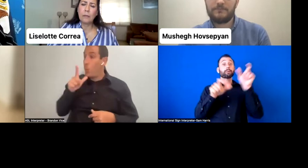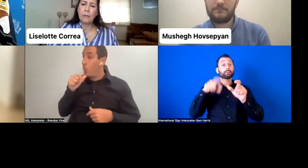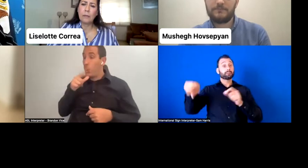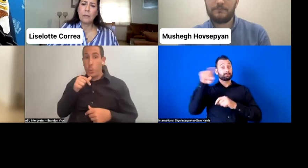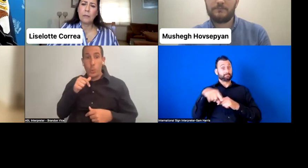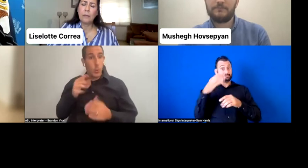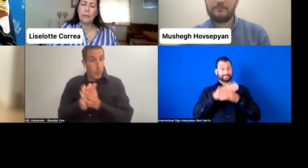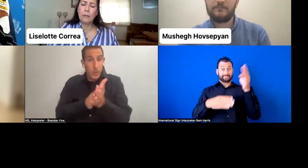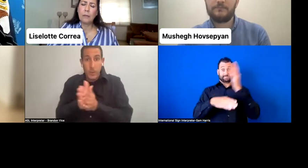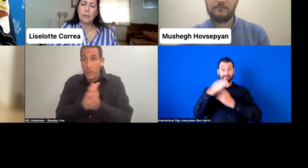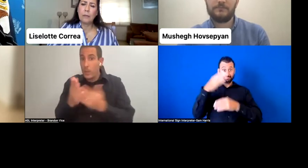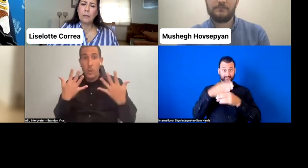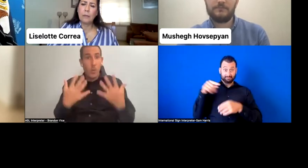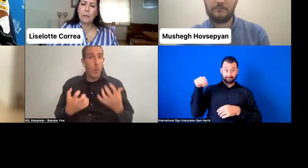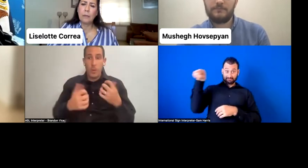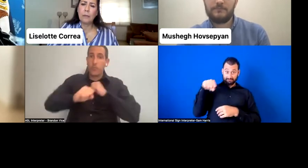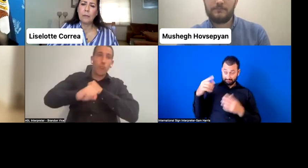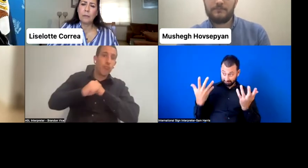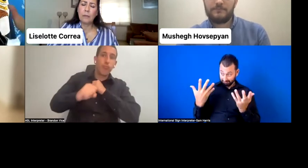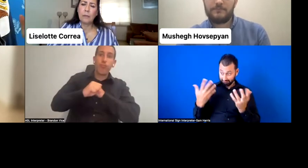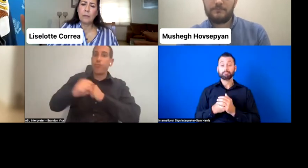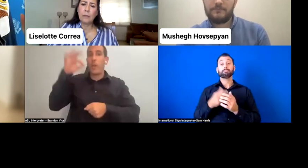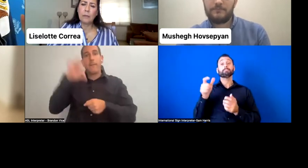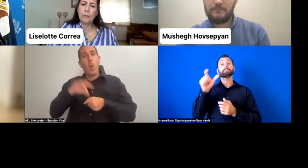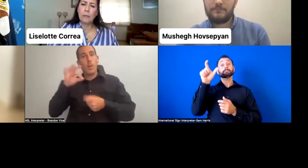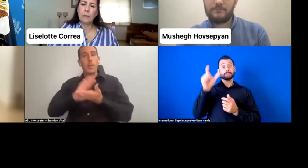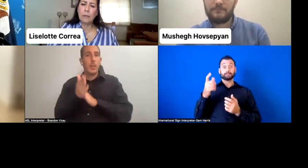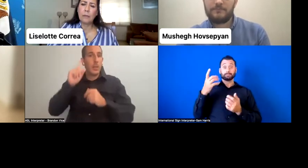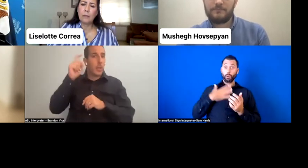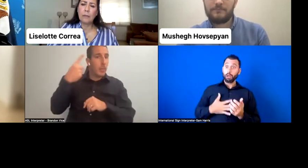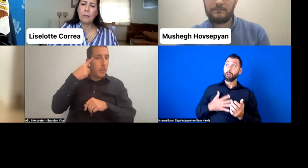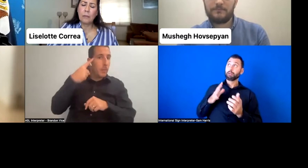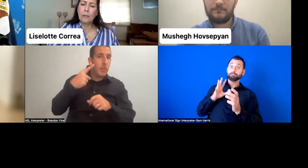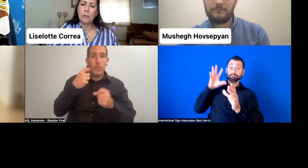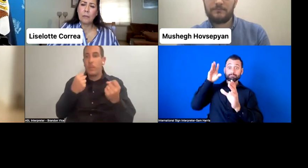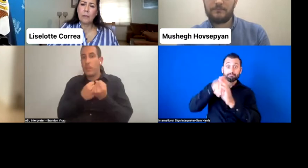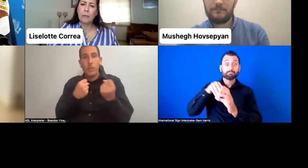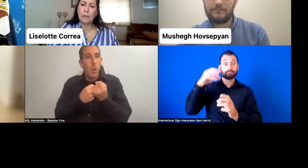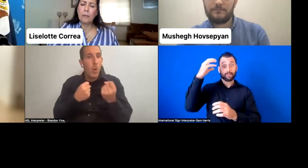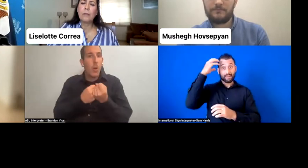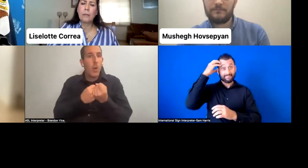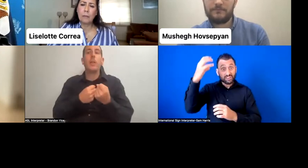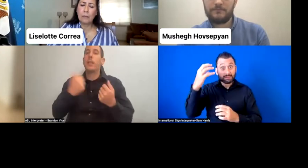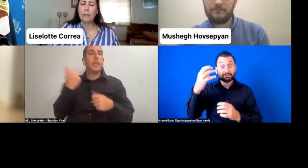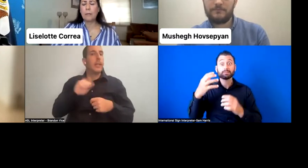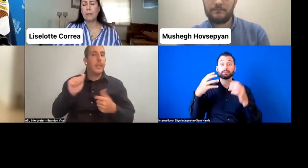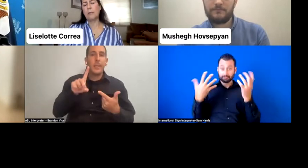they will represent the interests of all elders, of minorities, of different, different